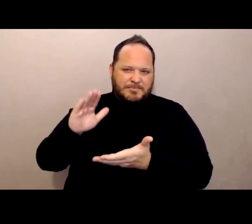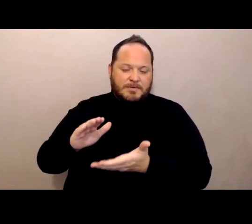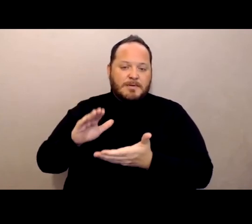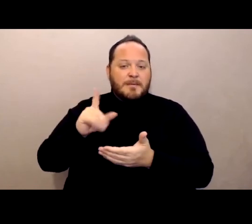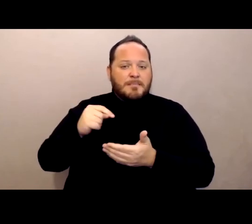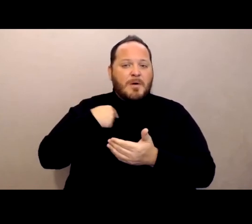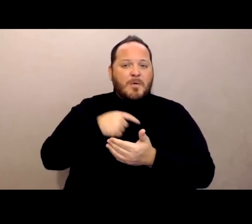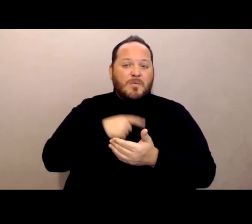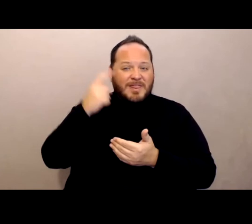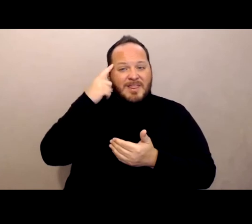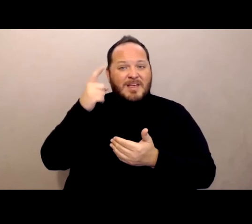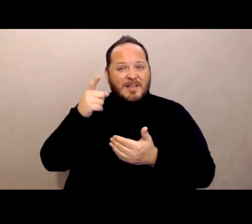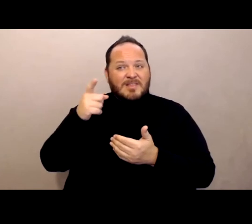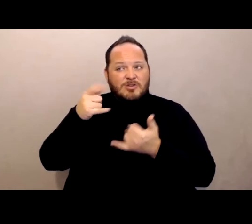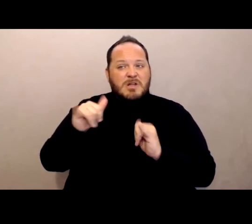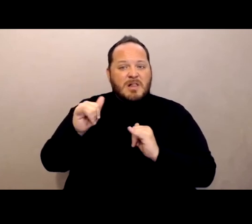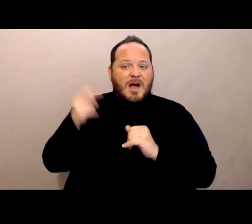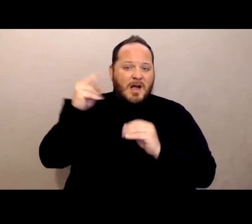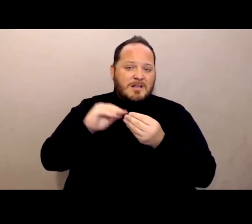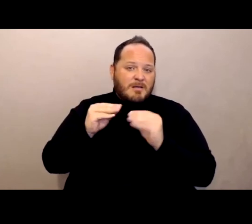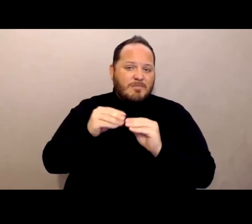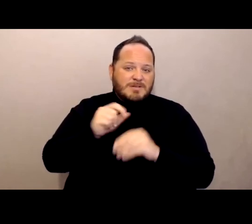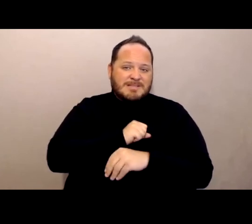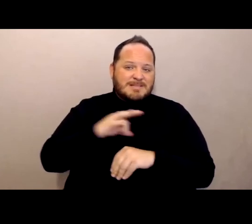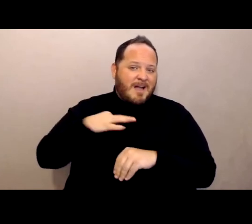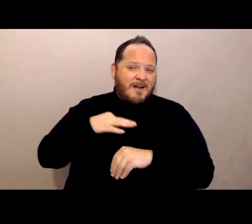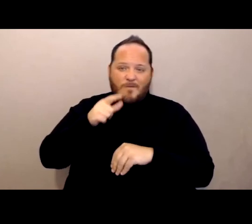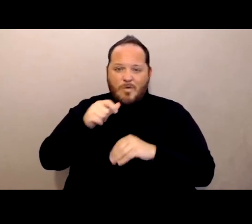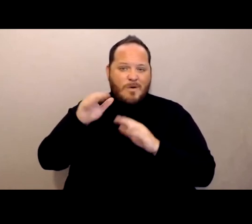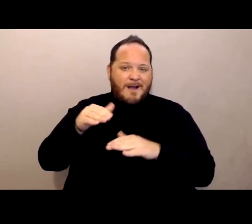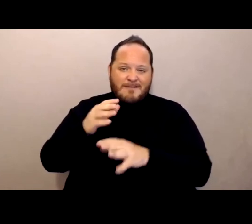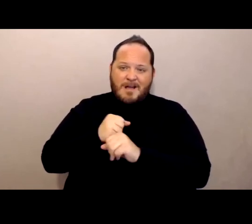of bringing the virus in and we still don't have great data